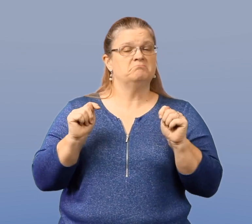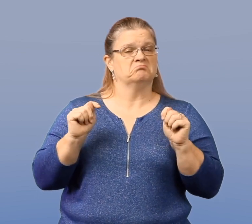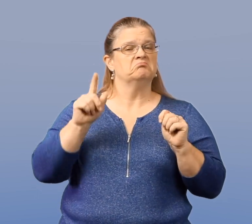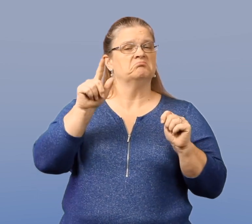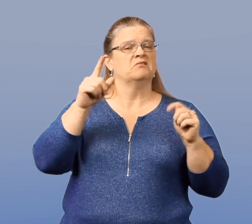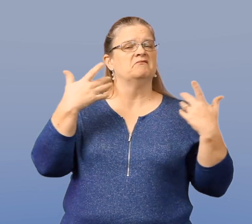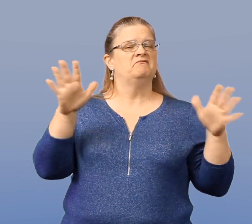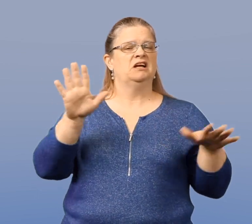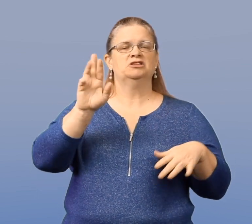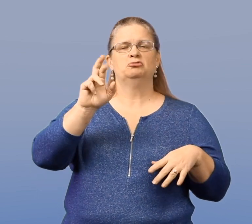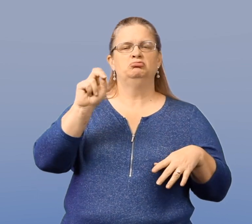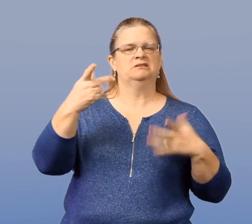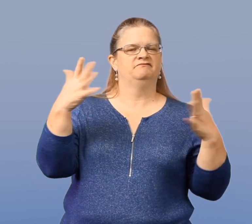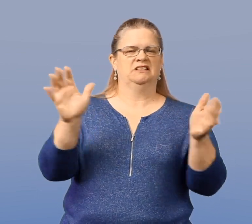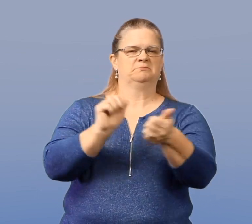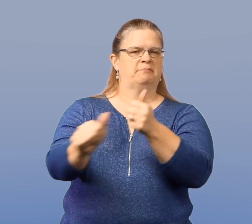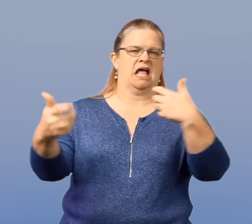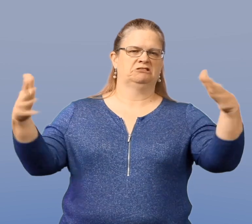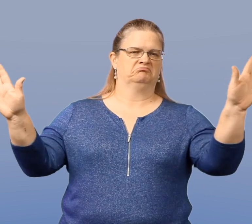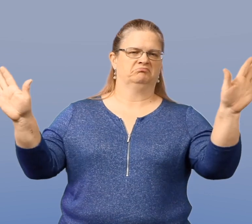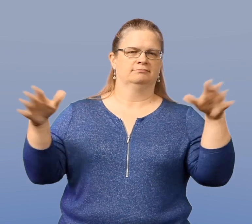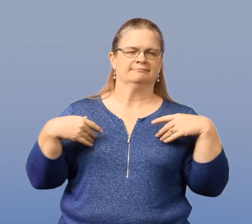or attempt, then the risk has passed.